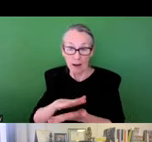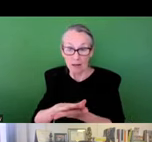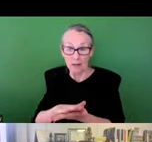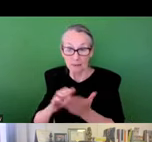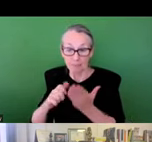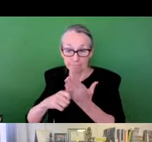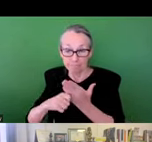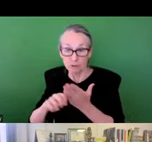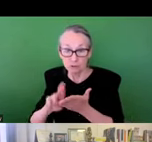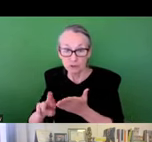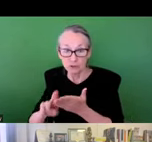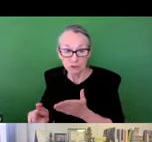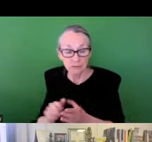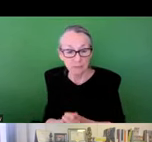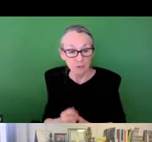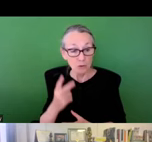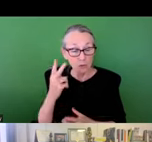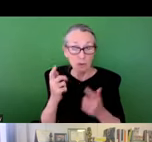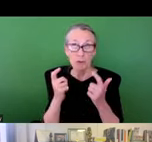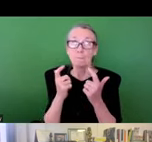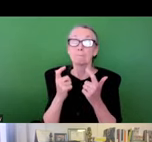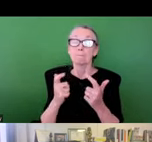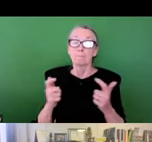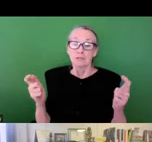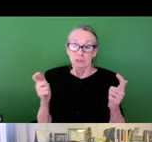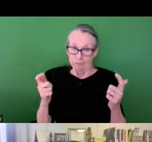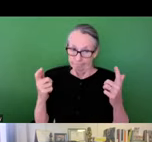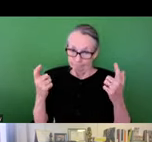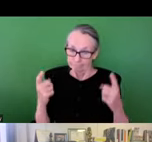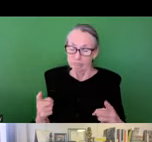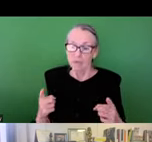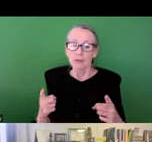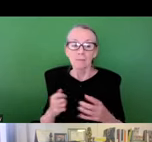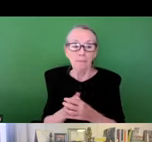as a phenomenon both a national reporting as well as in the academic literature.